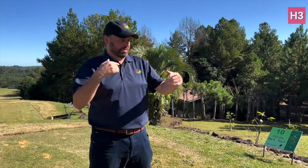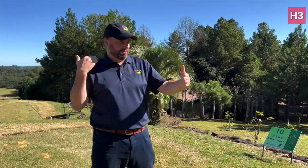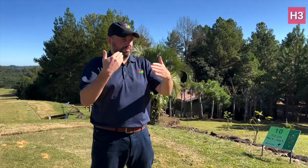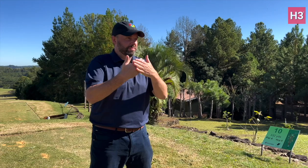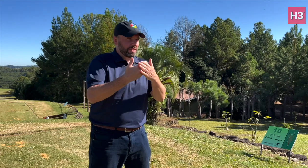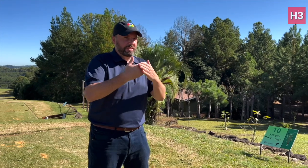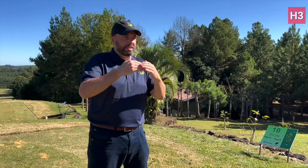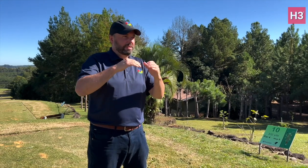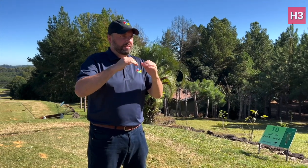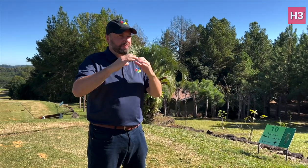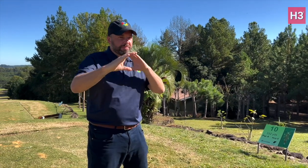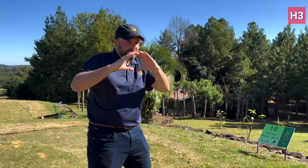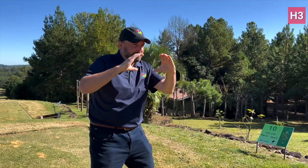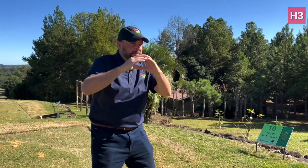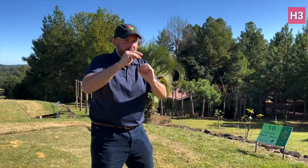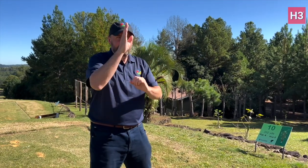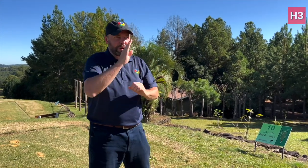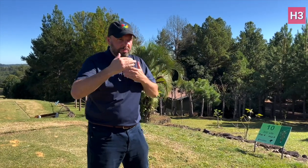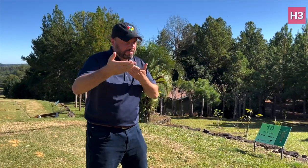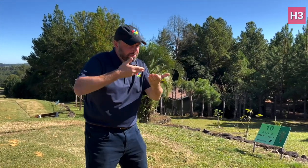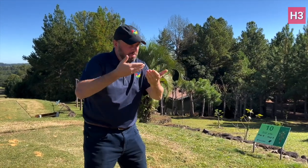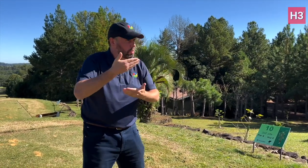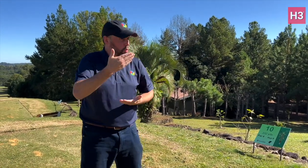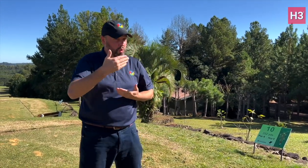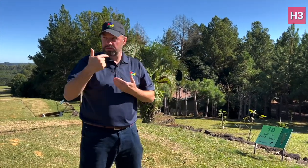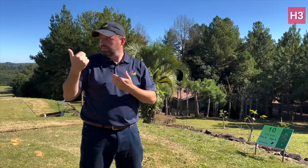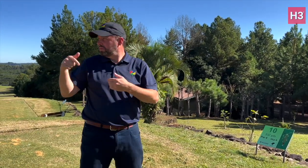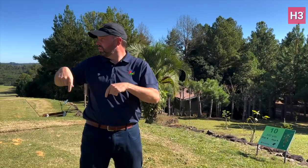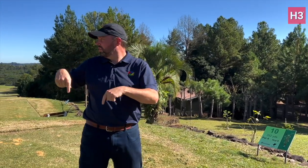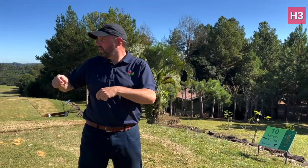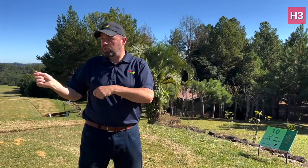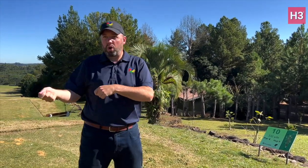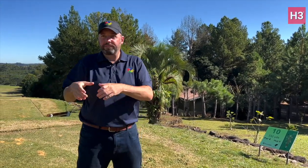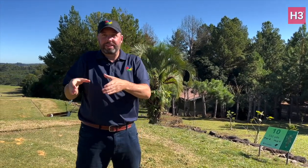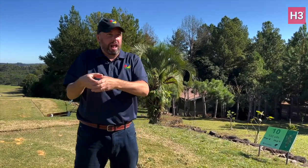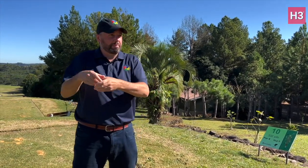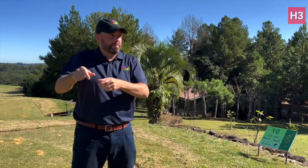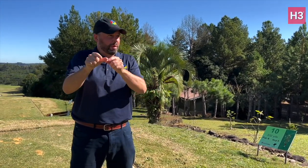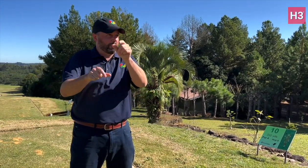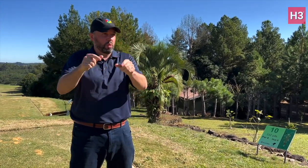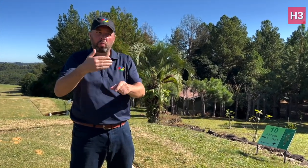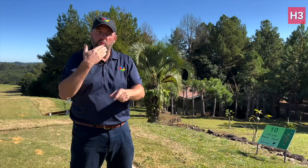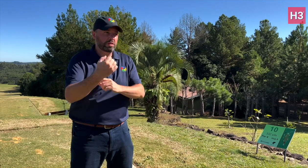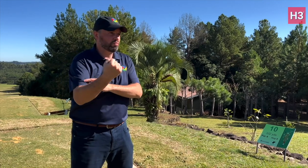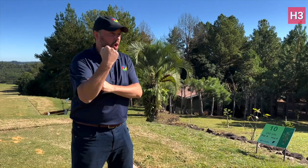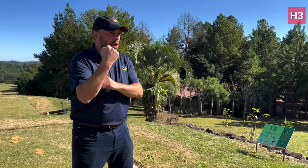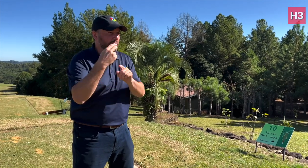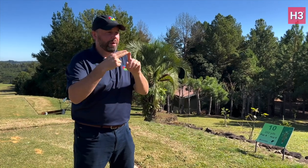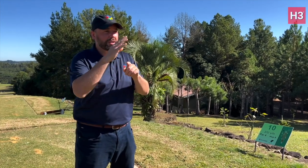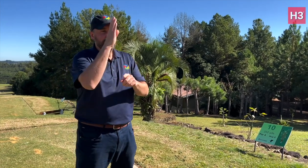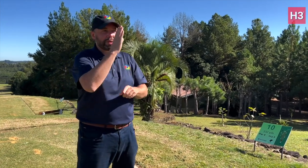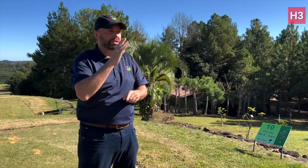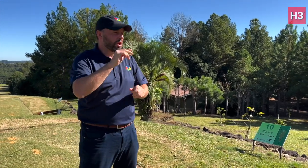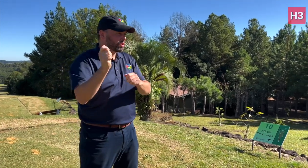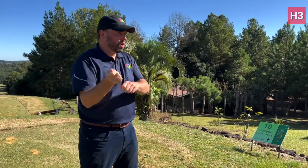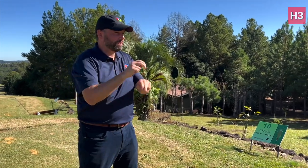We’ve been cooperating with a golf club in Brazil for the past year to prepare for the Games and it went very well.